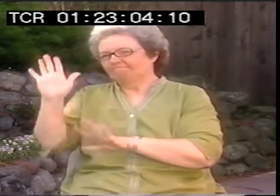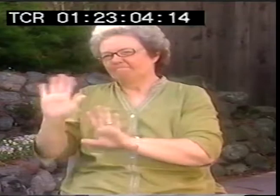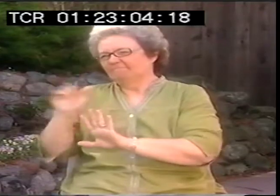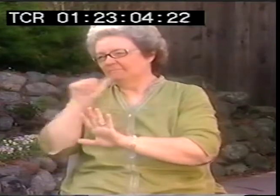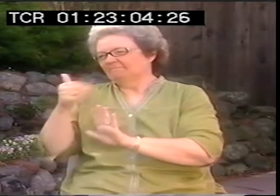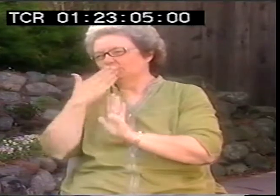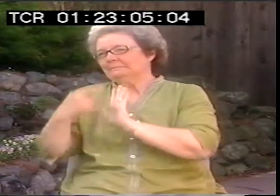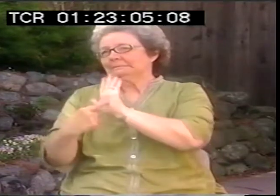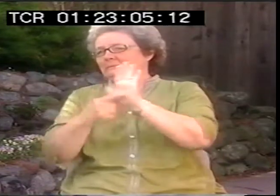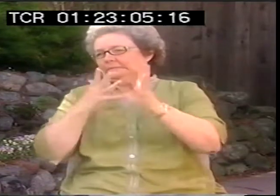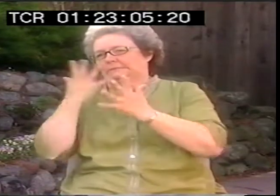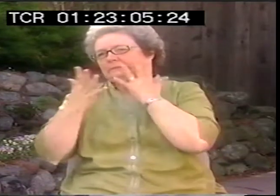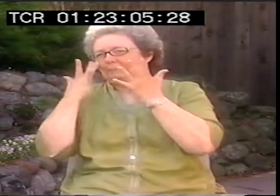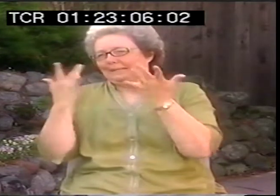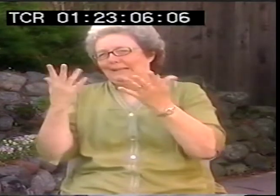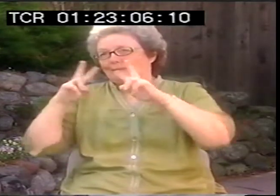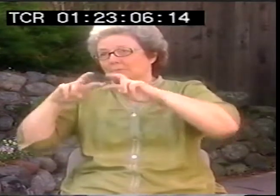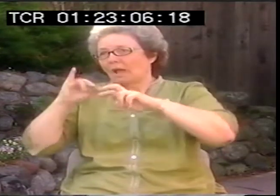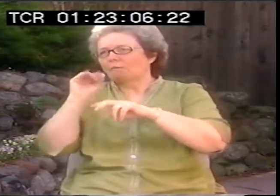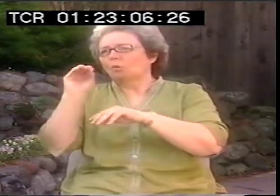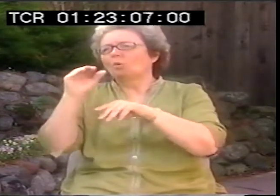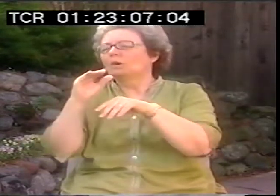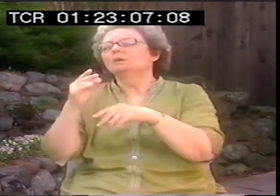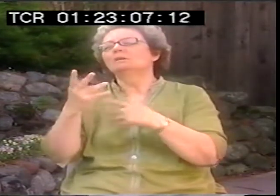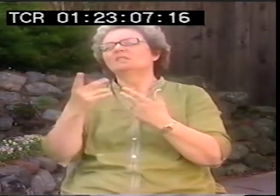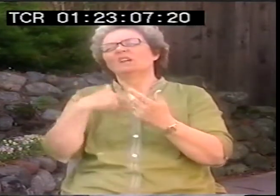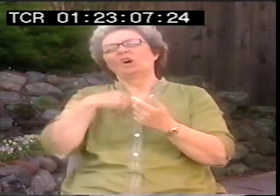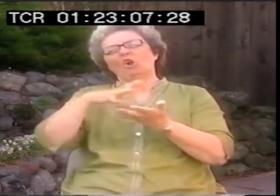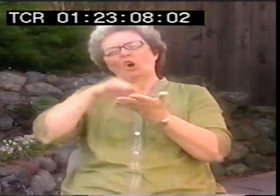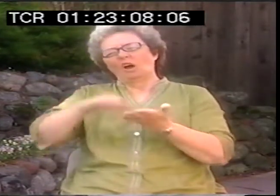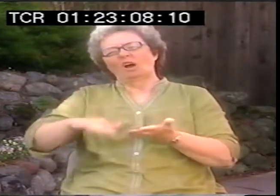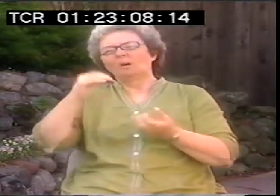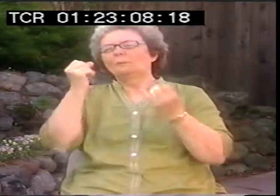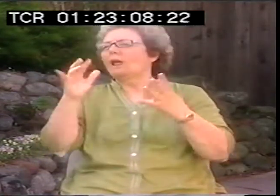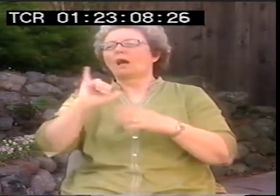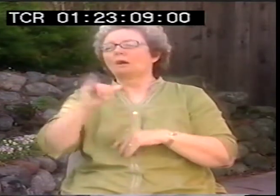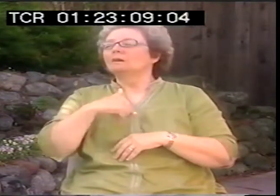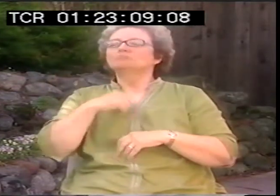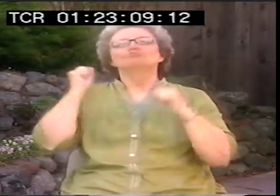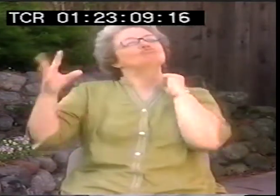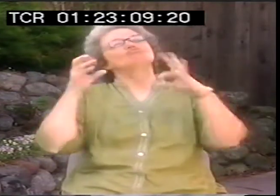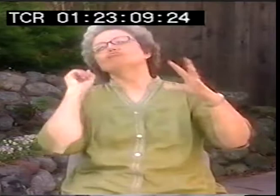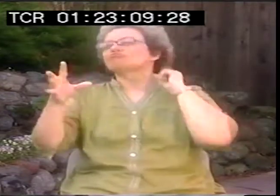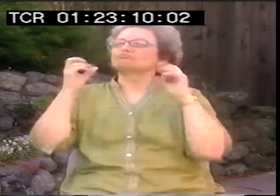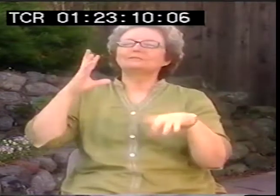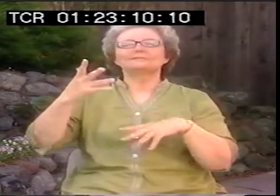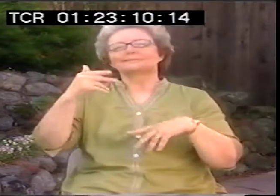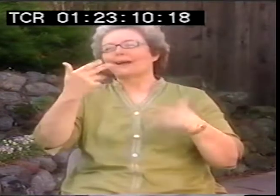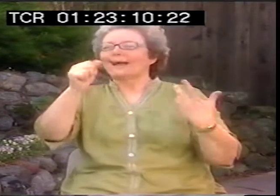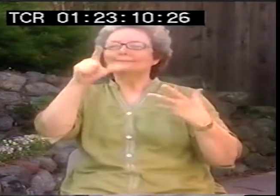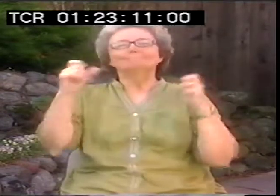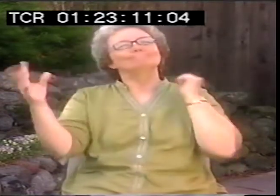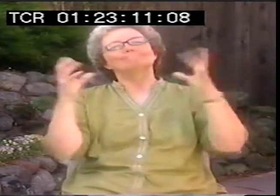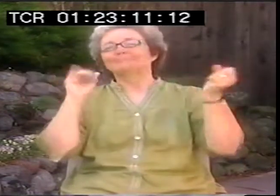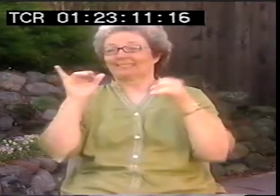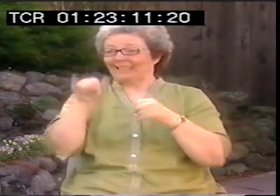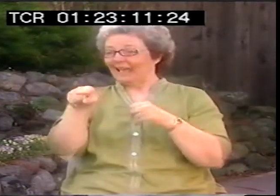co-opted by the whole idea that English was better. And that it was looked at that you weren't as smart if you just signed ASL,